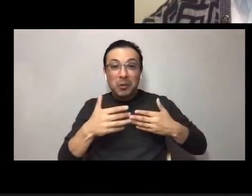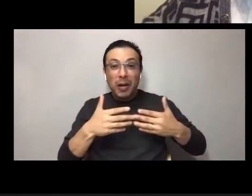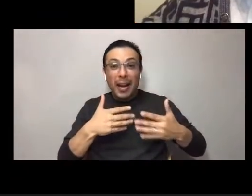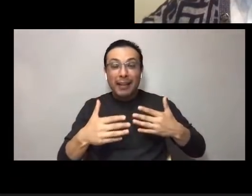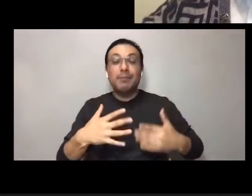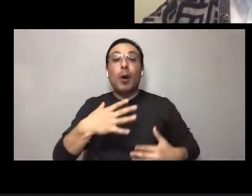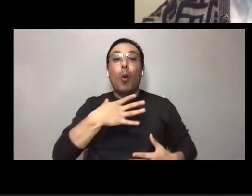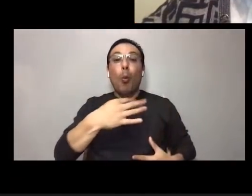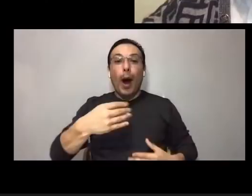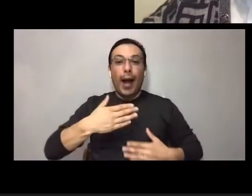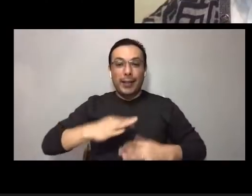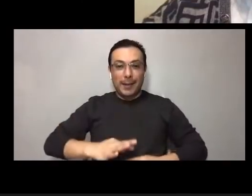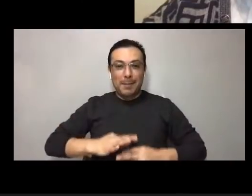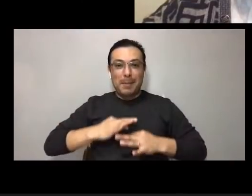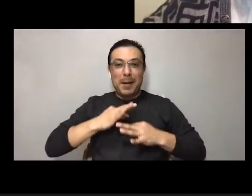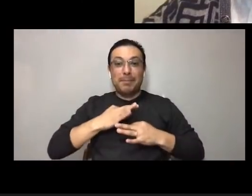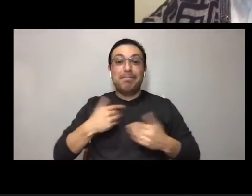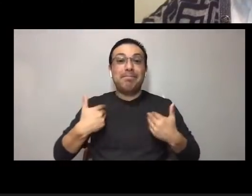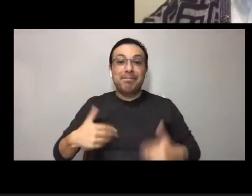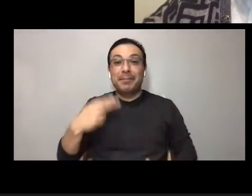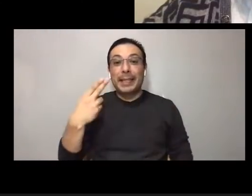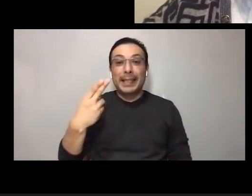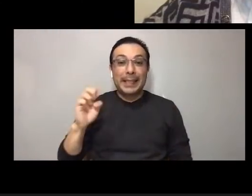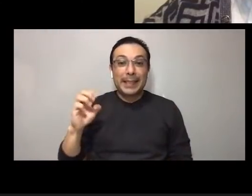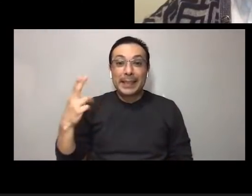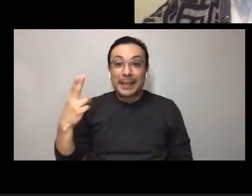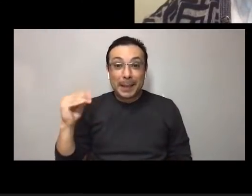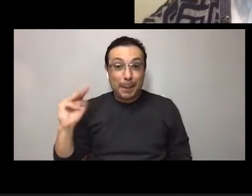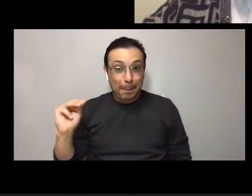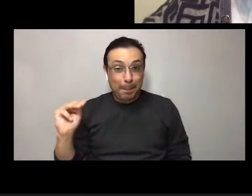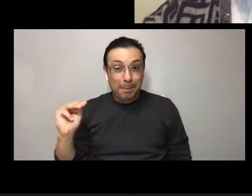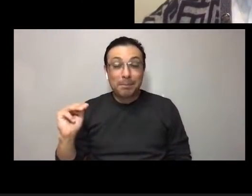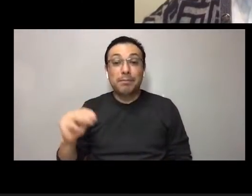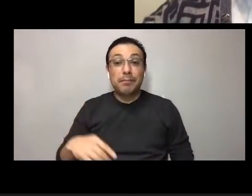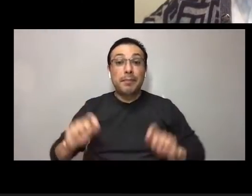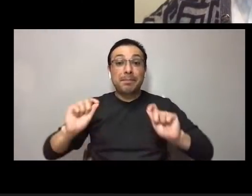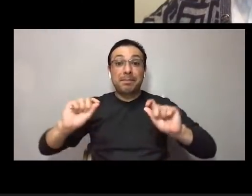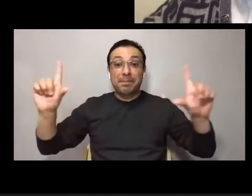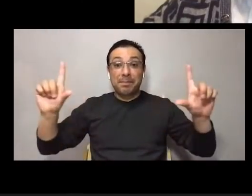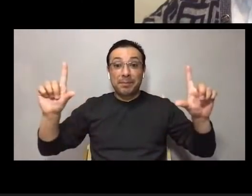My pronouns are he/him, and I'm being broadcast from the native lands